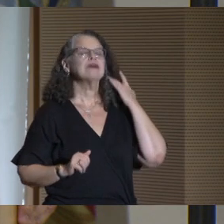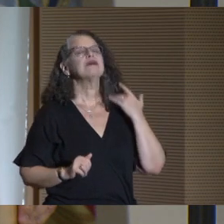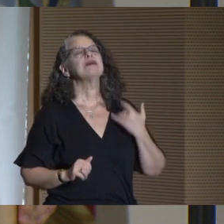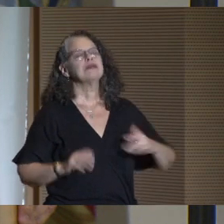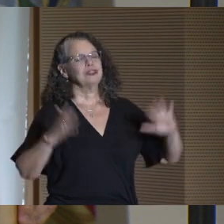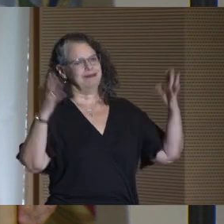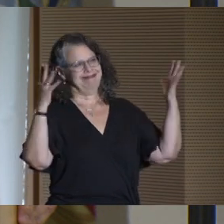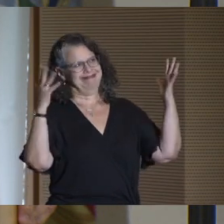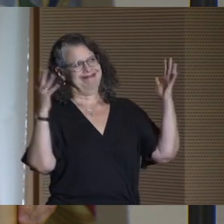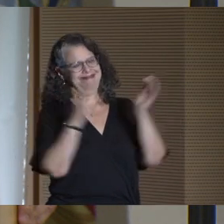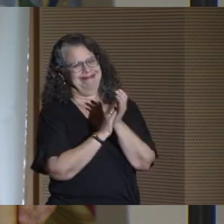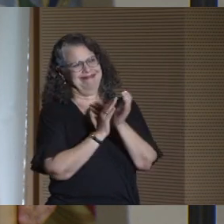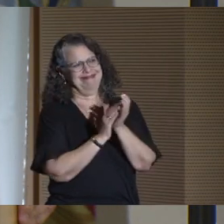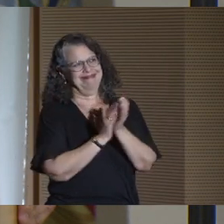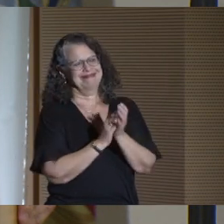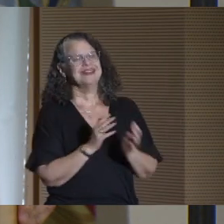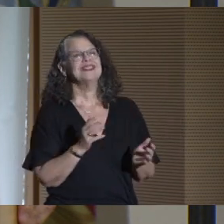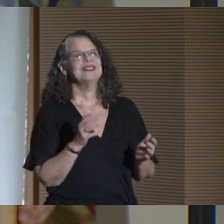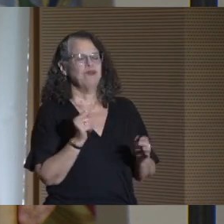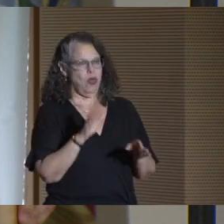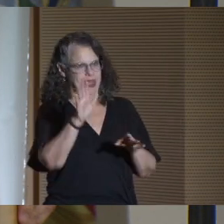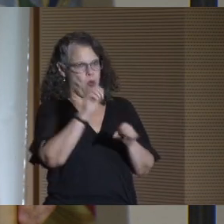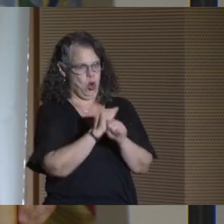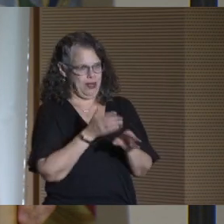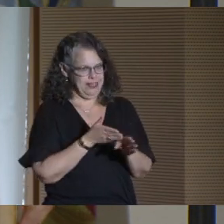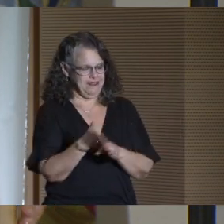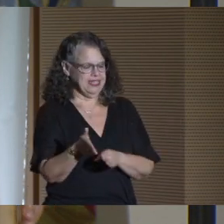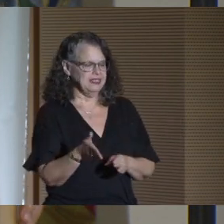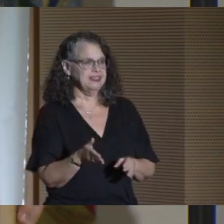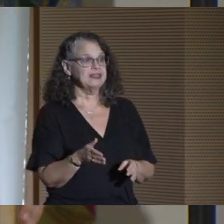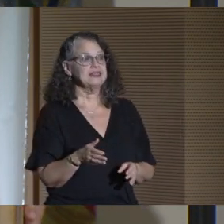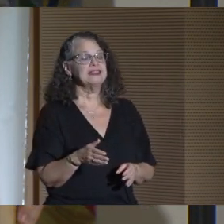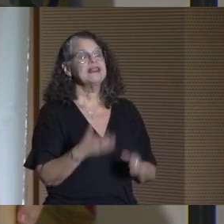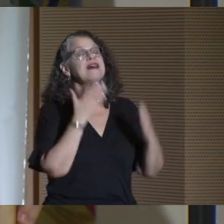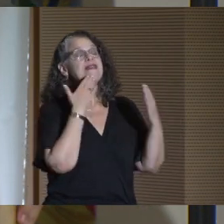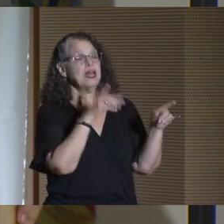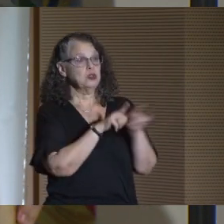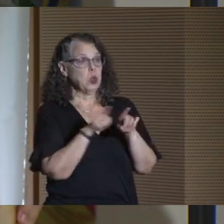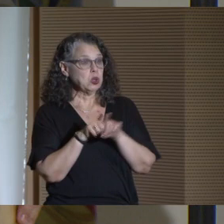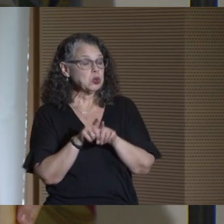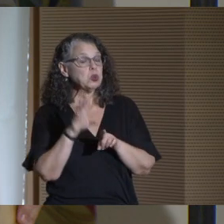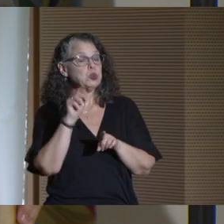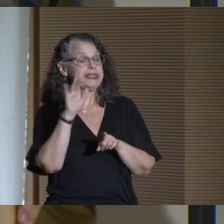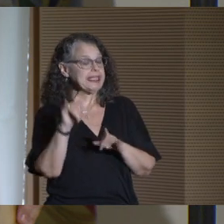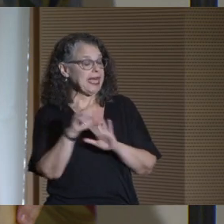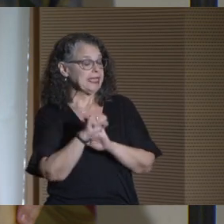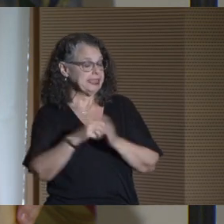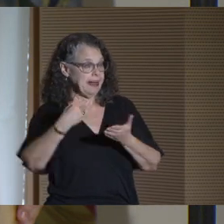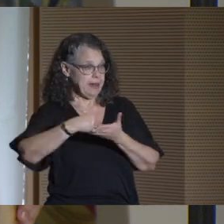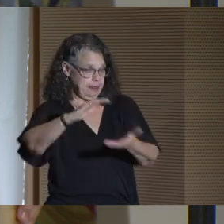that they're doing in this field. Thanks to city and state funding,